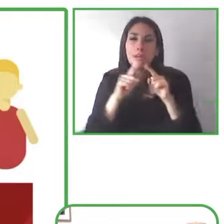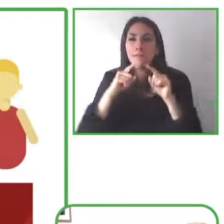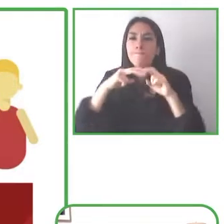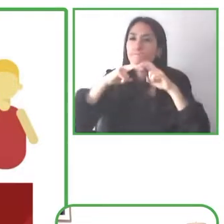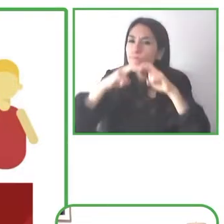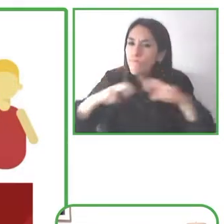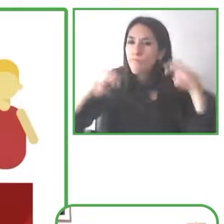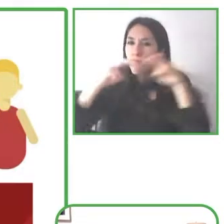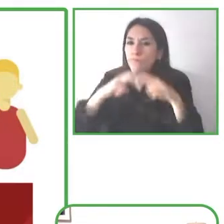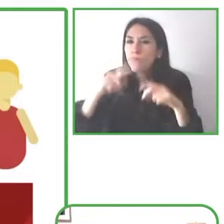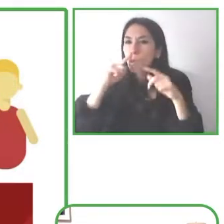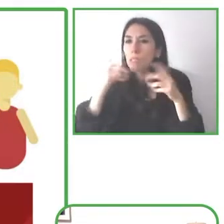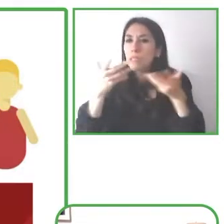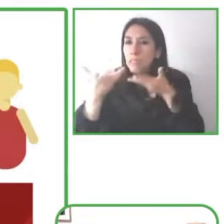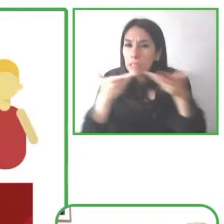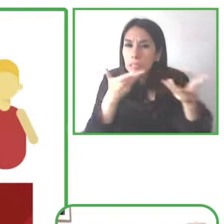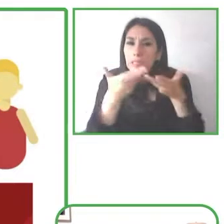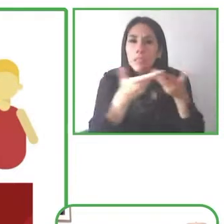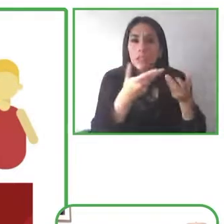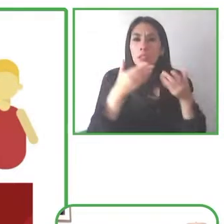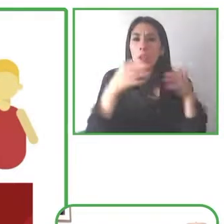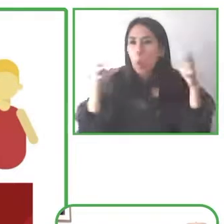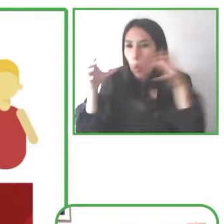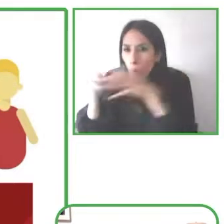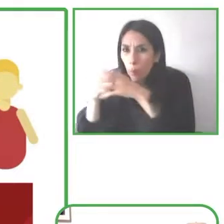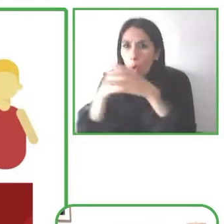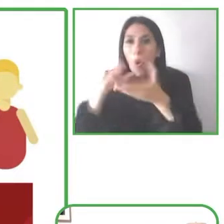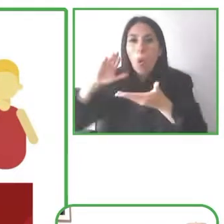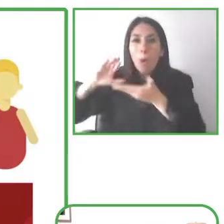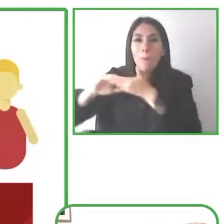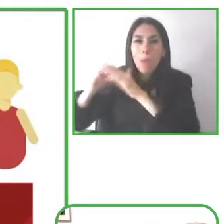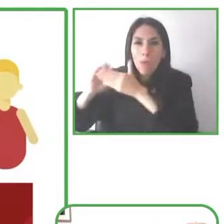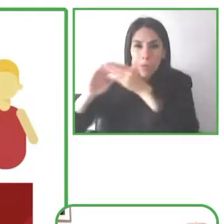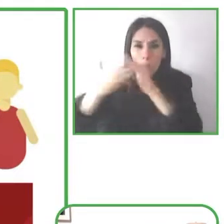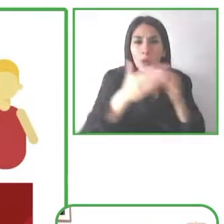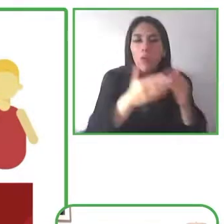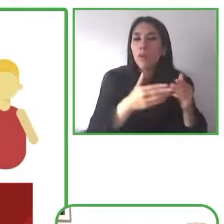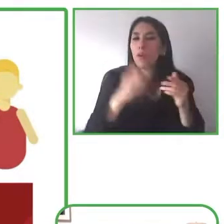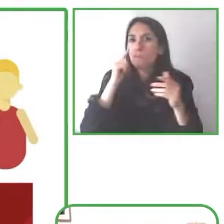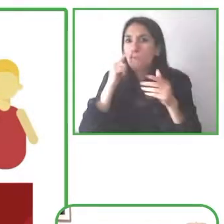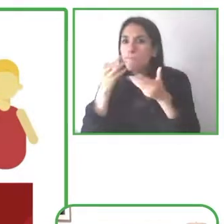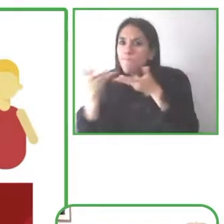groups and of course through hiring people with disabilities and embedding people